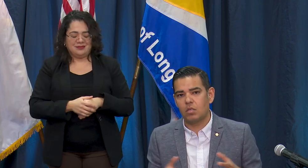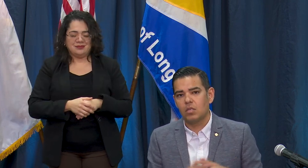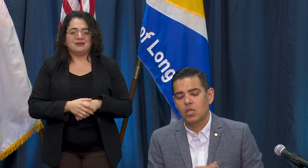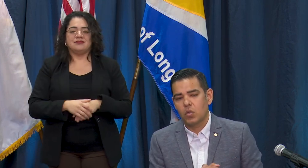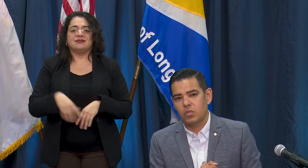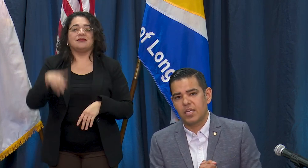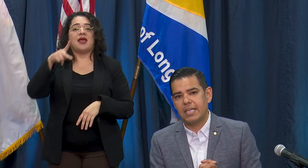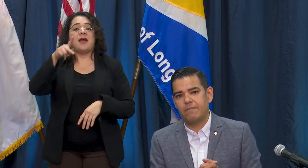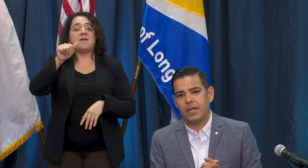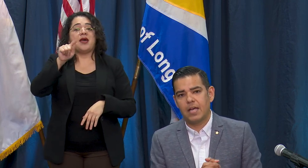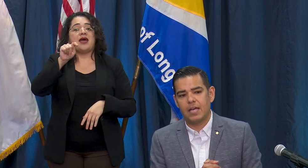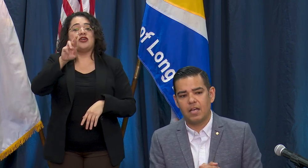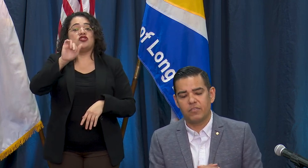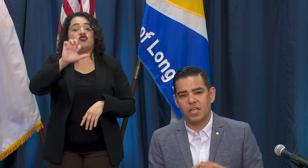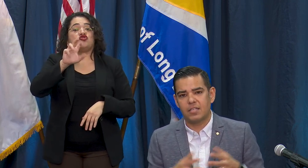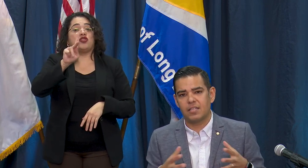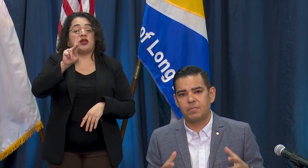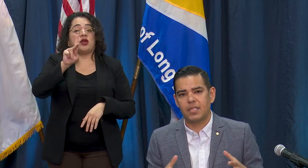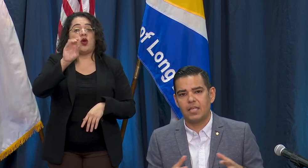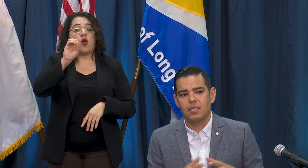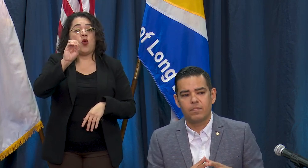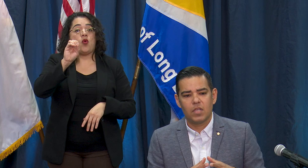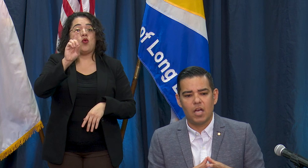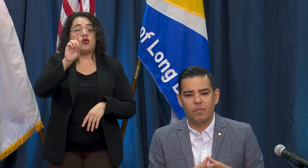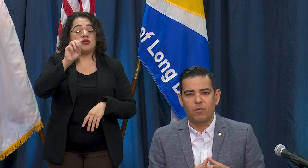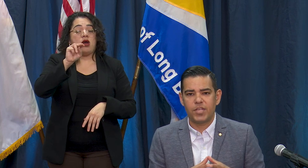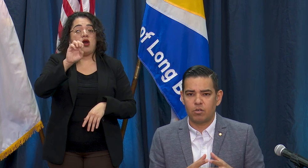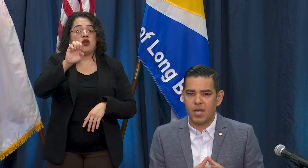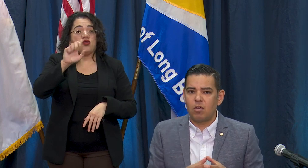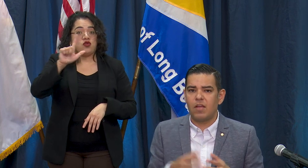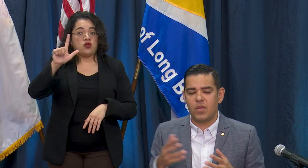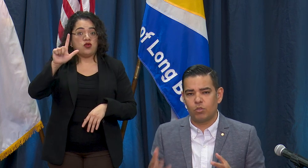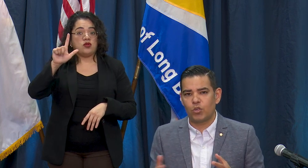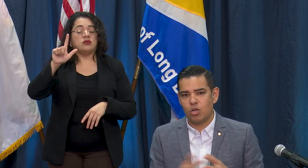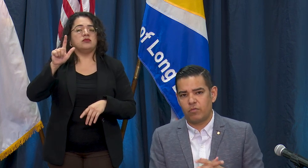who is going to give us an update from Sacramento and then we'll turn it over